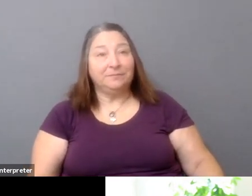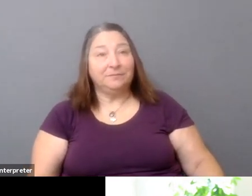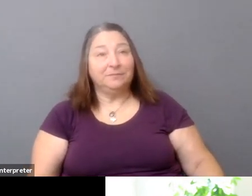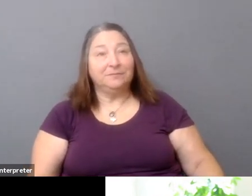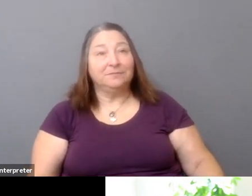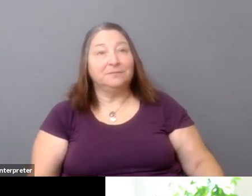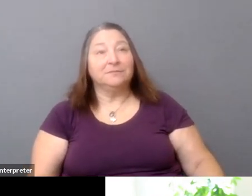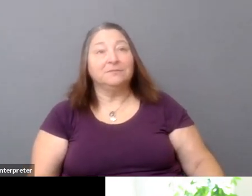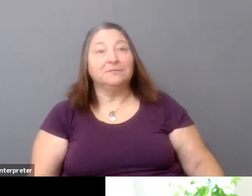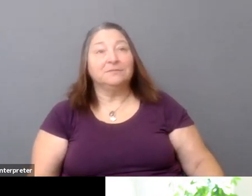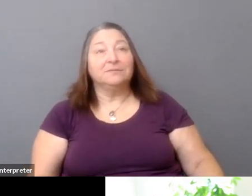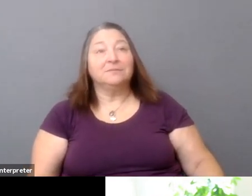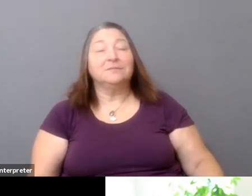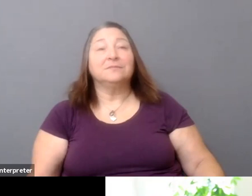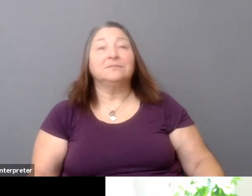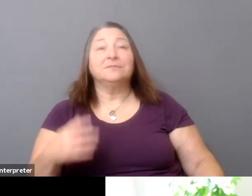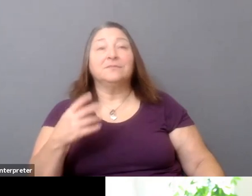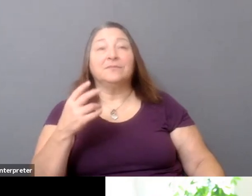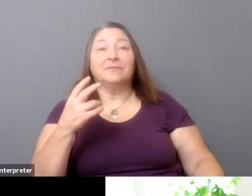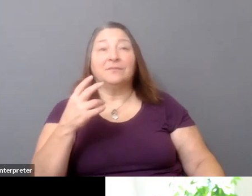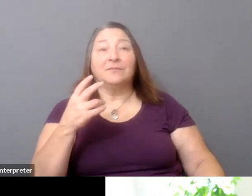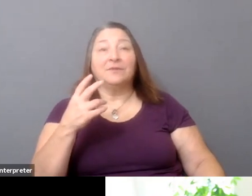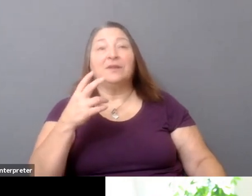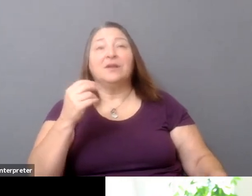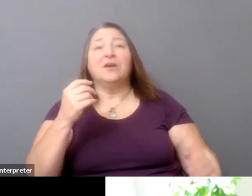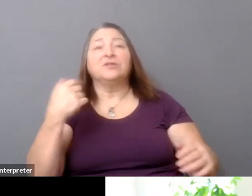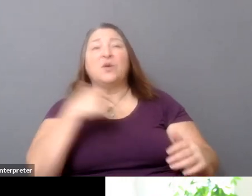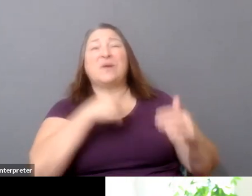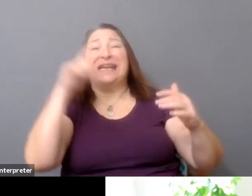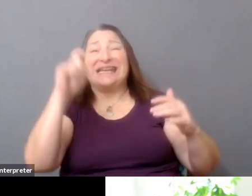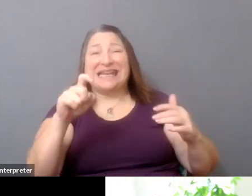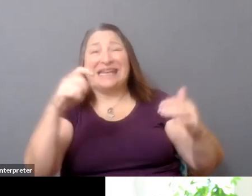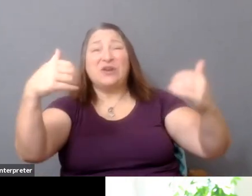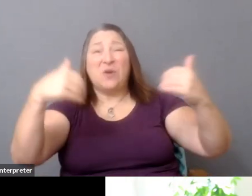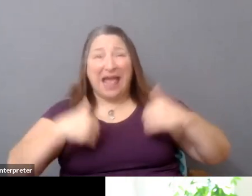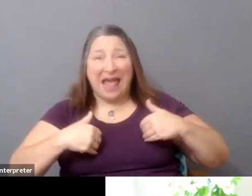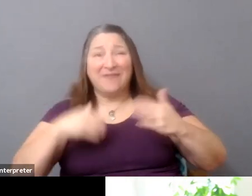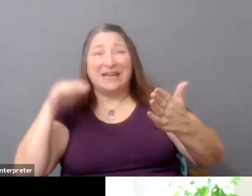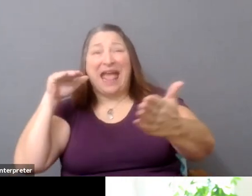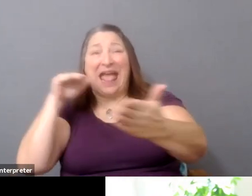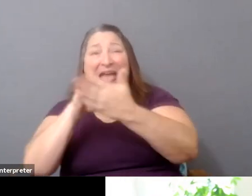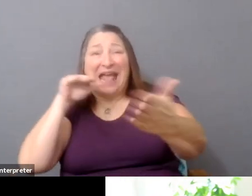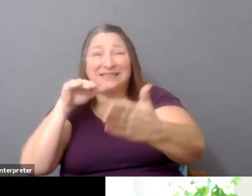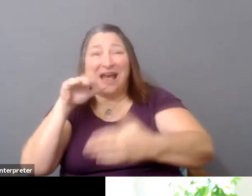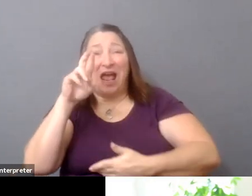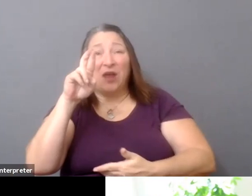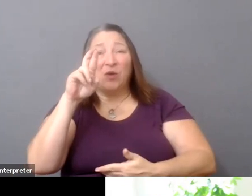is instilling an antiracist ethos into this-- into this entire supply chain. How do we do that?